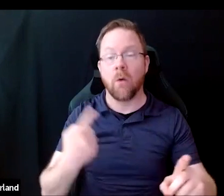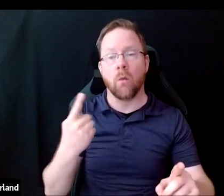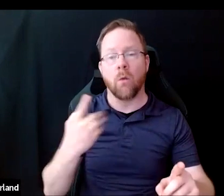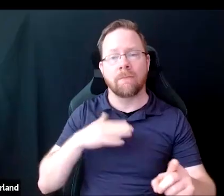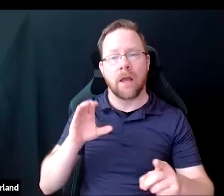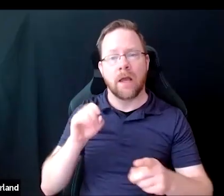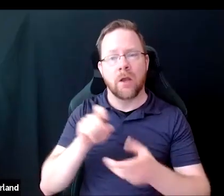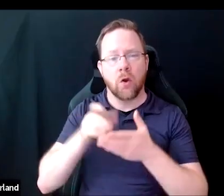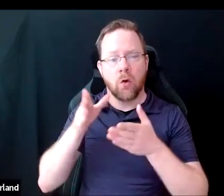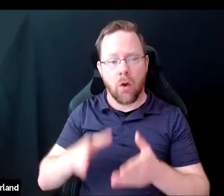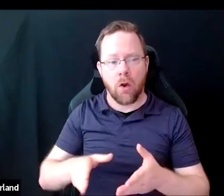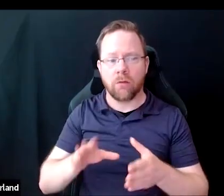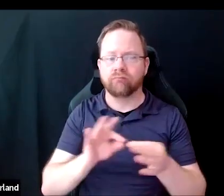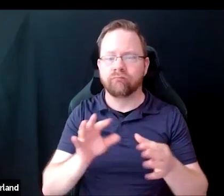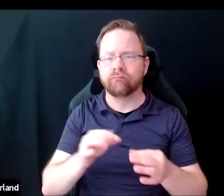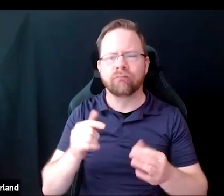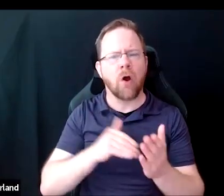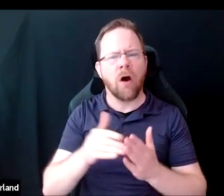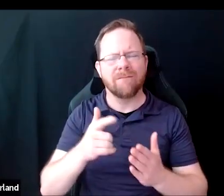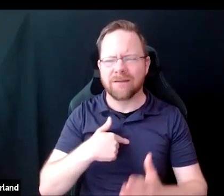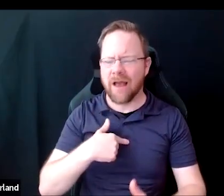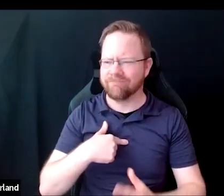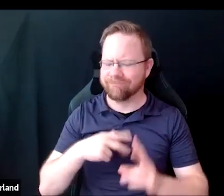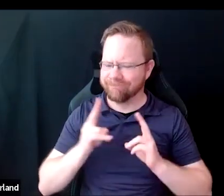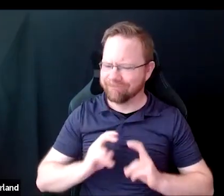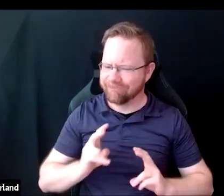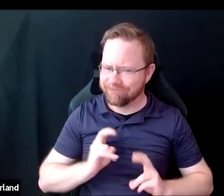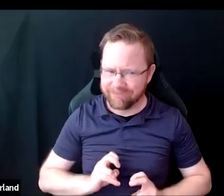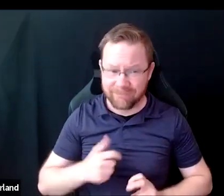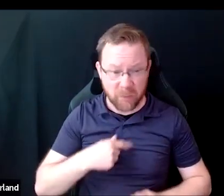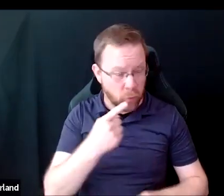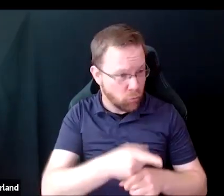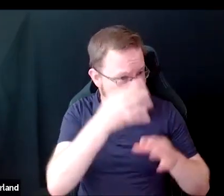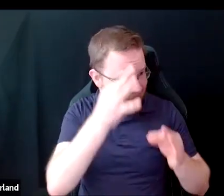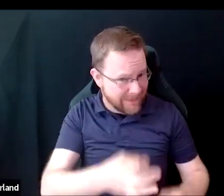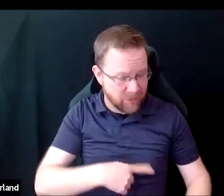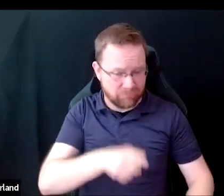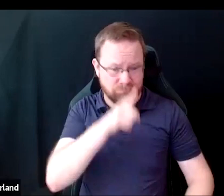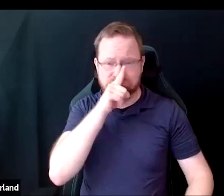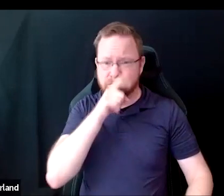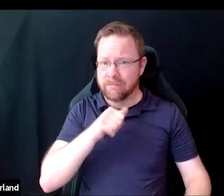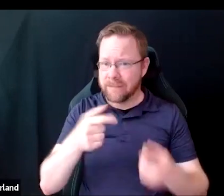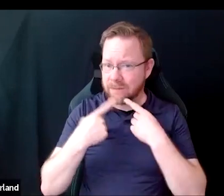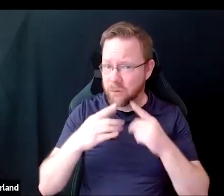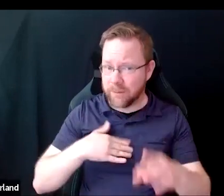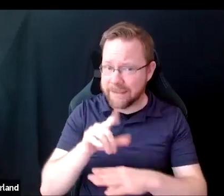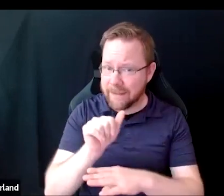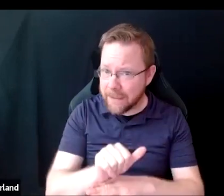This person writes, "I often question my decision not to disclose my disability when joining a new lab.